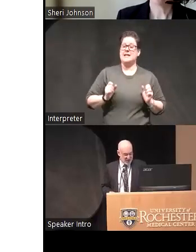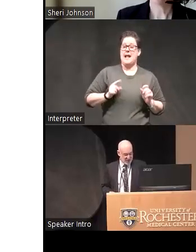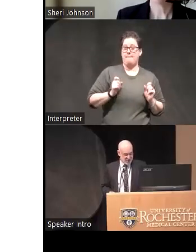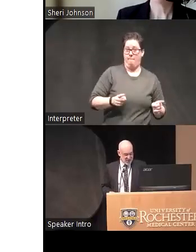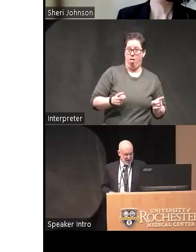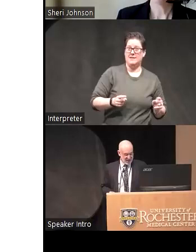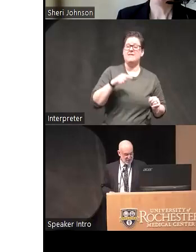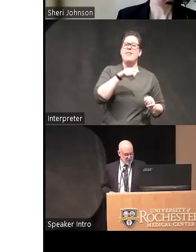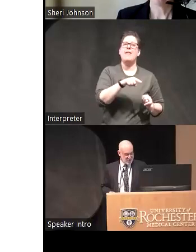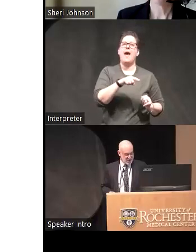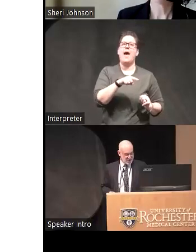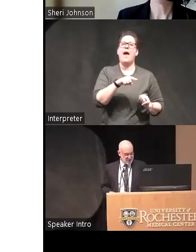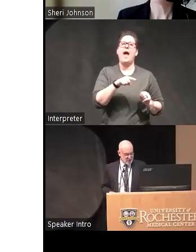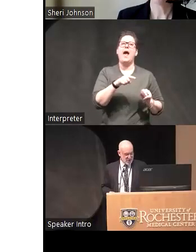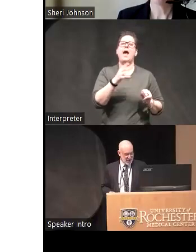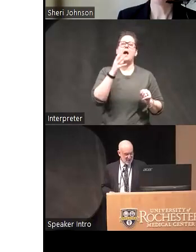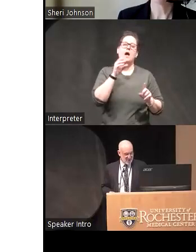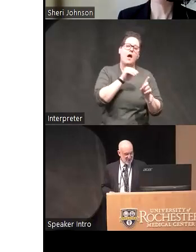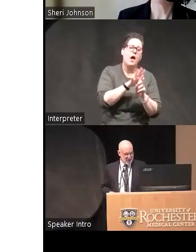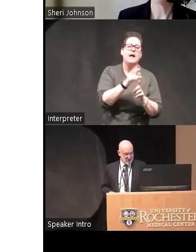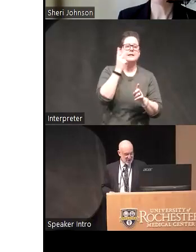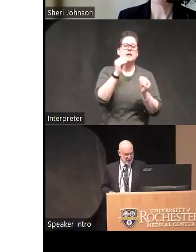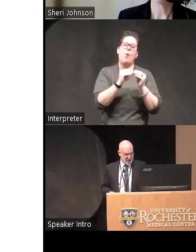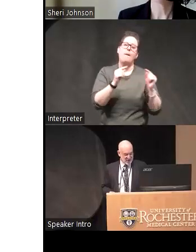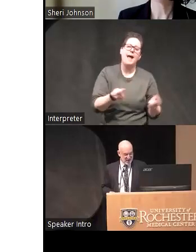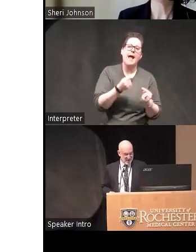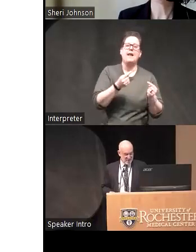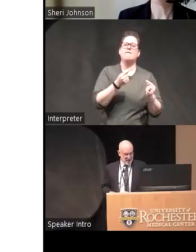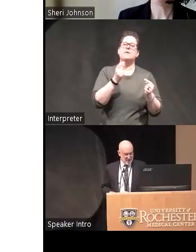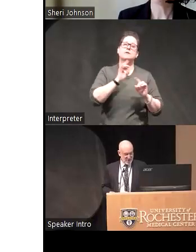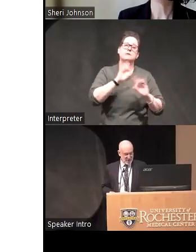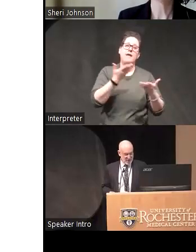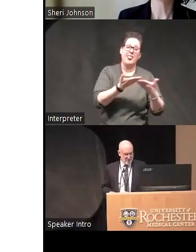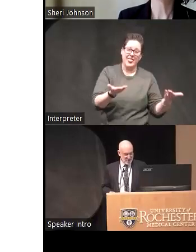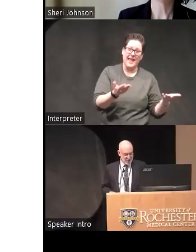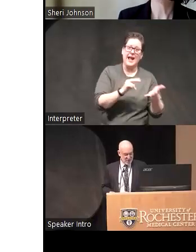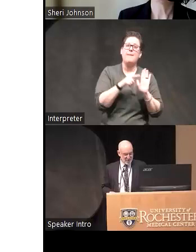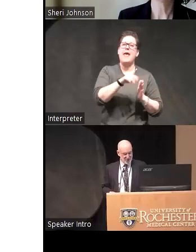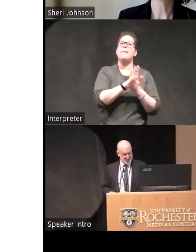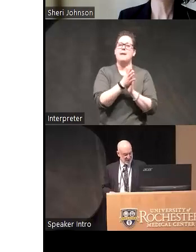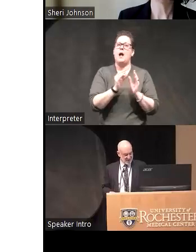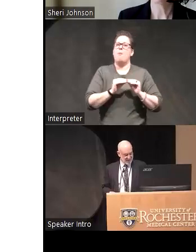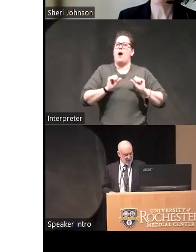behaviors expose themselves to more painful and scary things and thus become capable of suicide